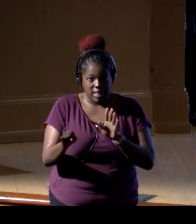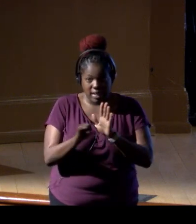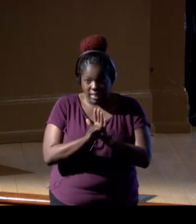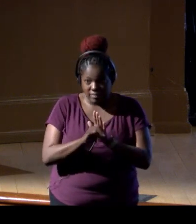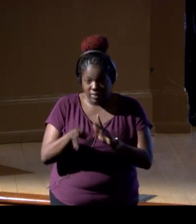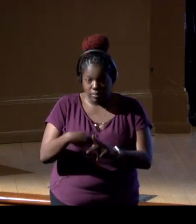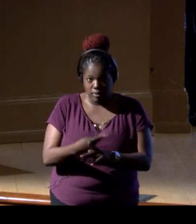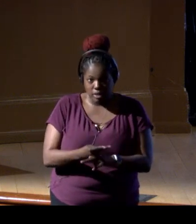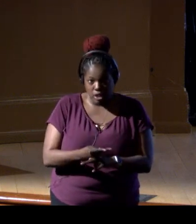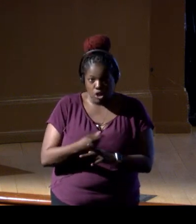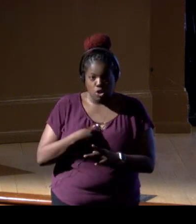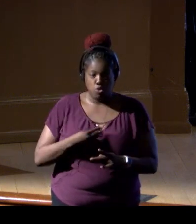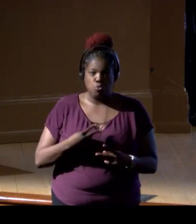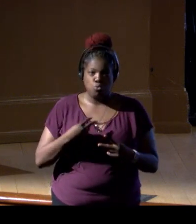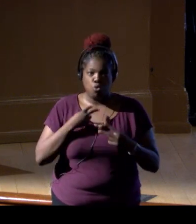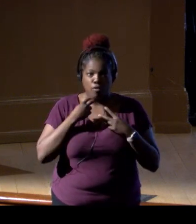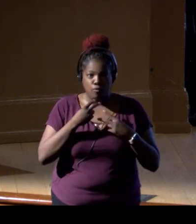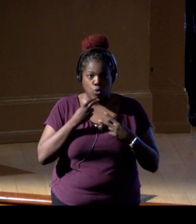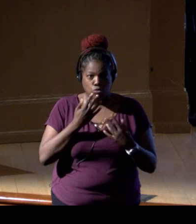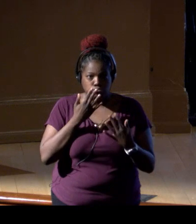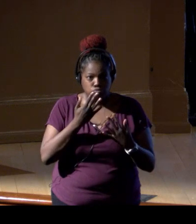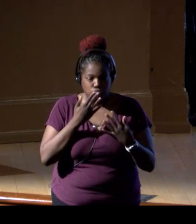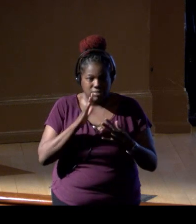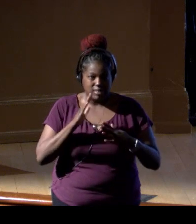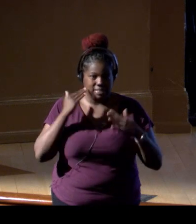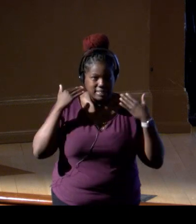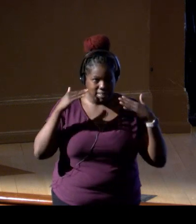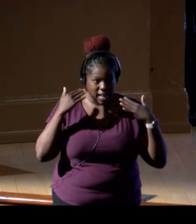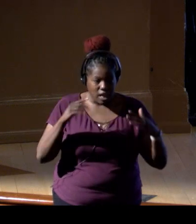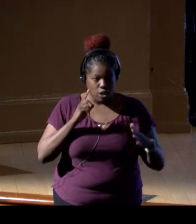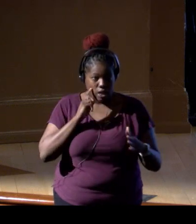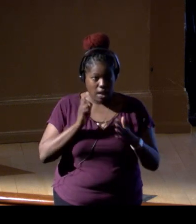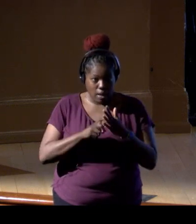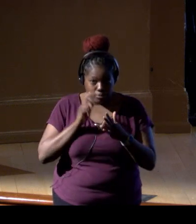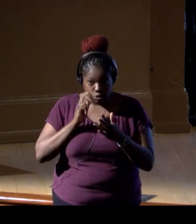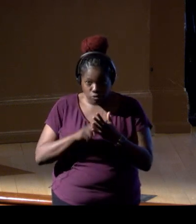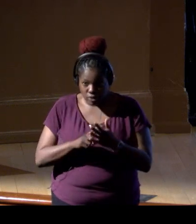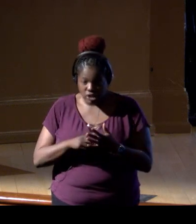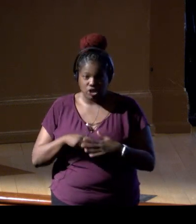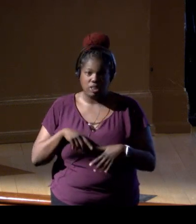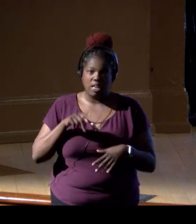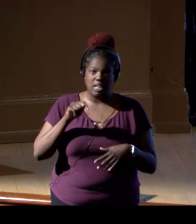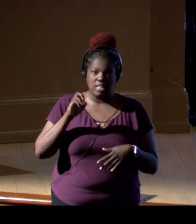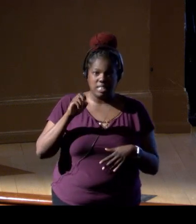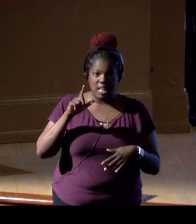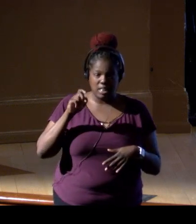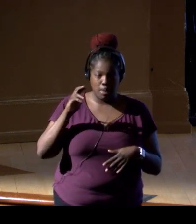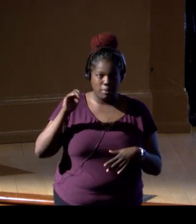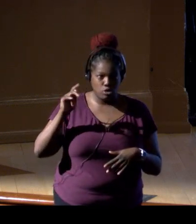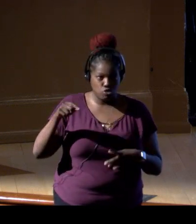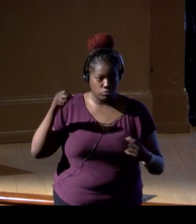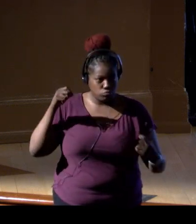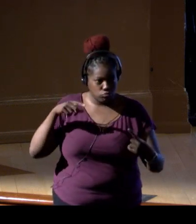through vocalizations, observations through telemetry, whether that's satellites, or human observations,